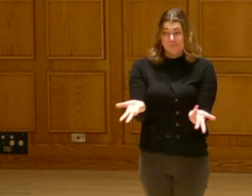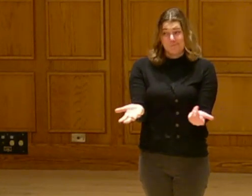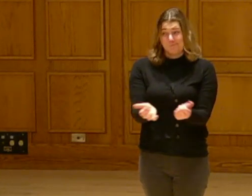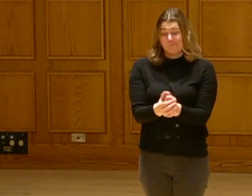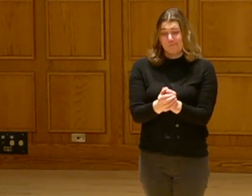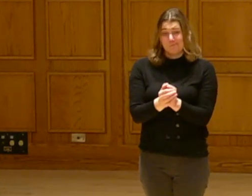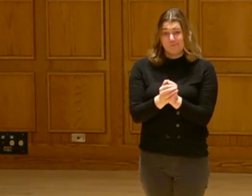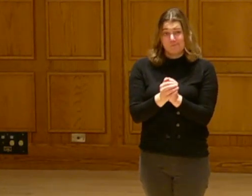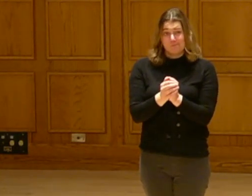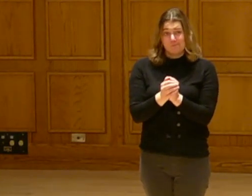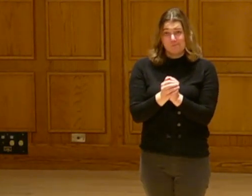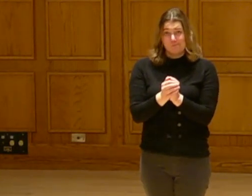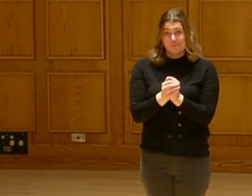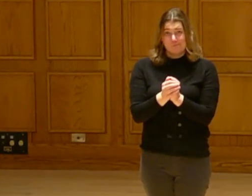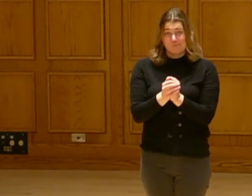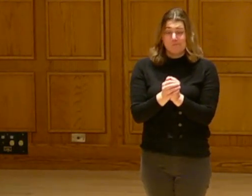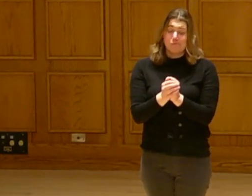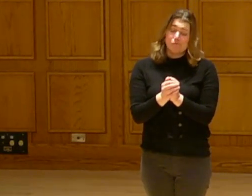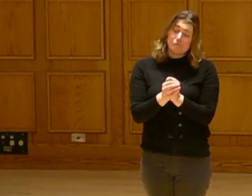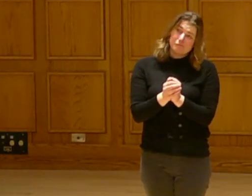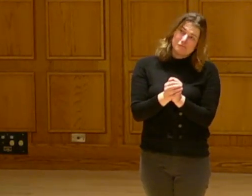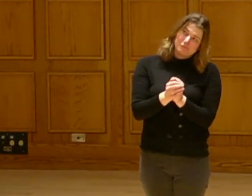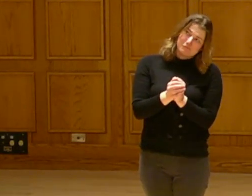It is not an easy task.